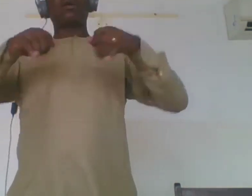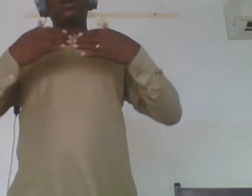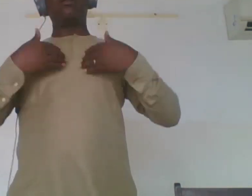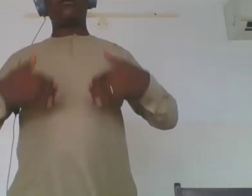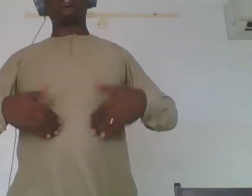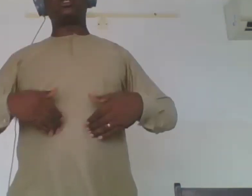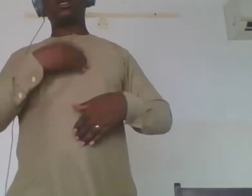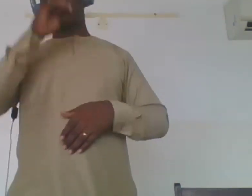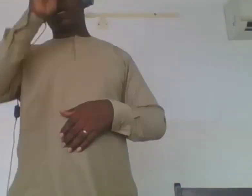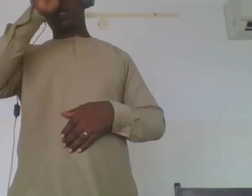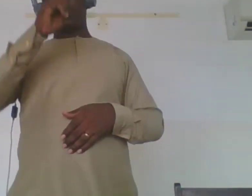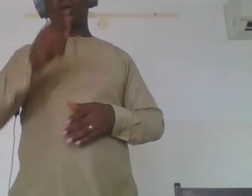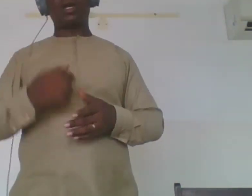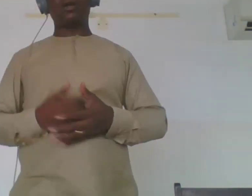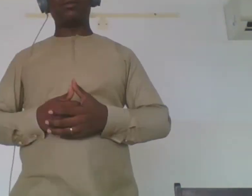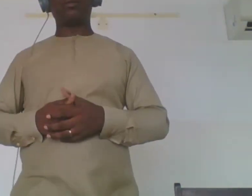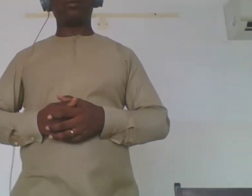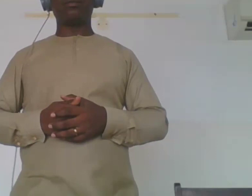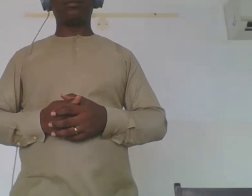abilities